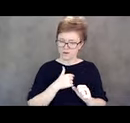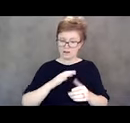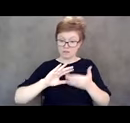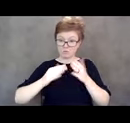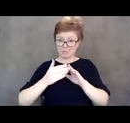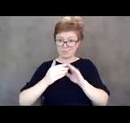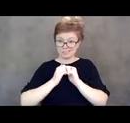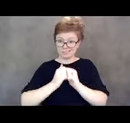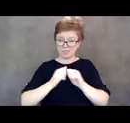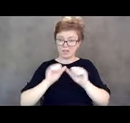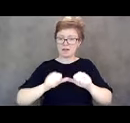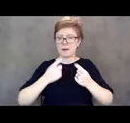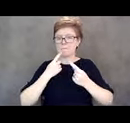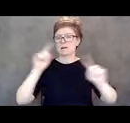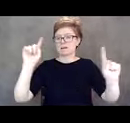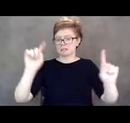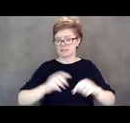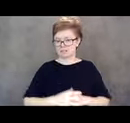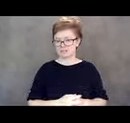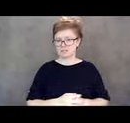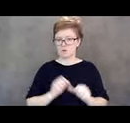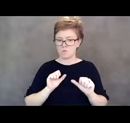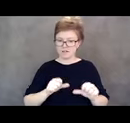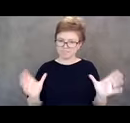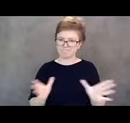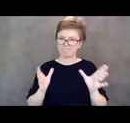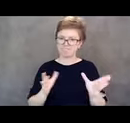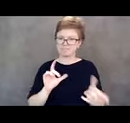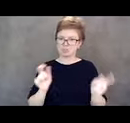We can really push forward to change the system to be able help people with disabilities.